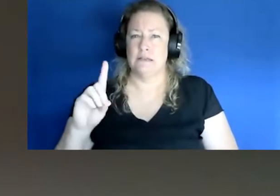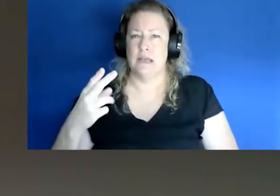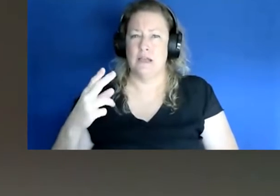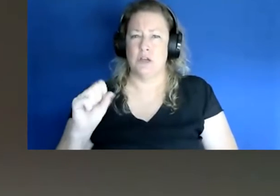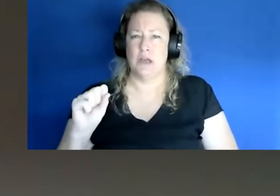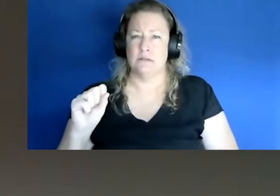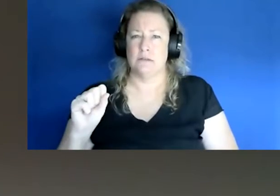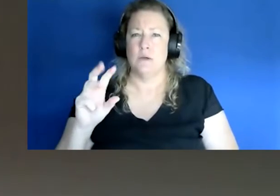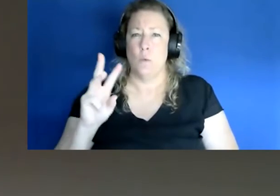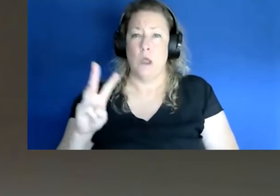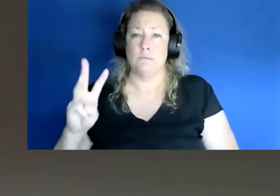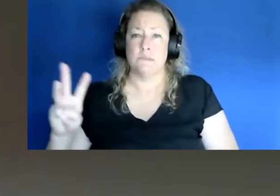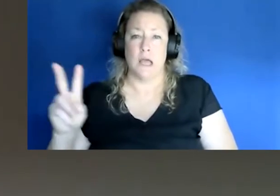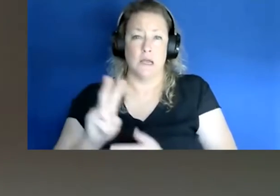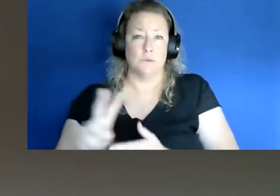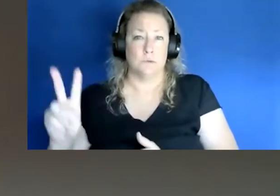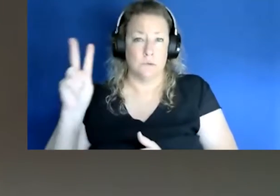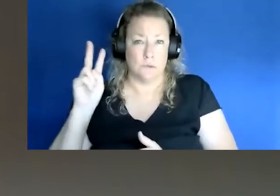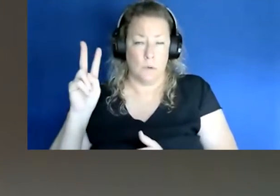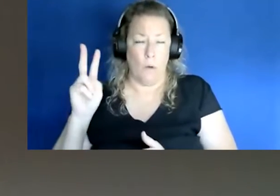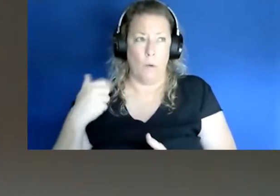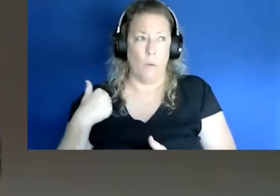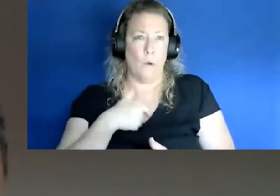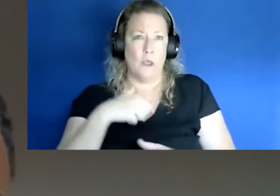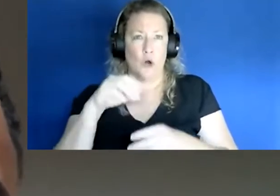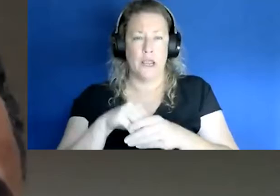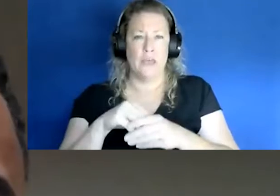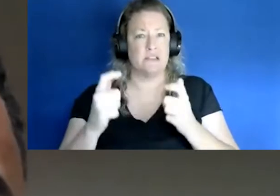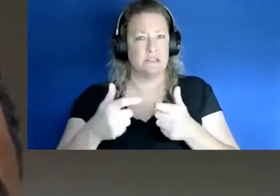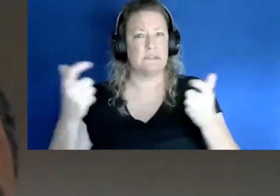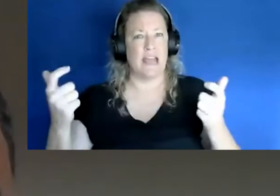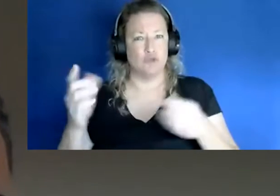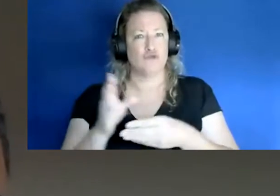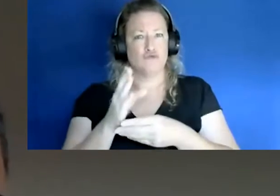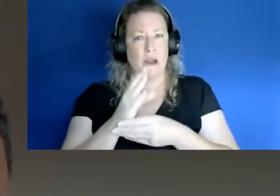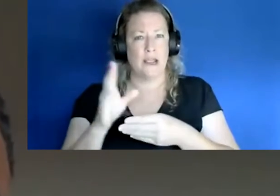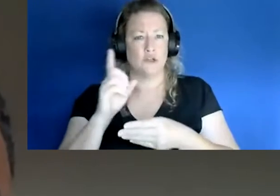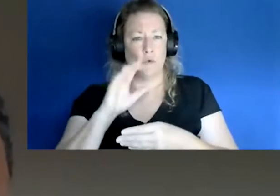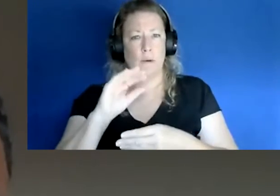two weeks ago, we were in the substantial rate range for the percent positivity and also the